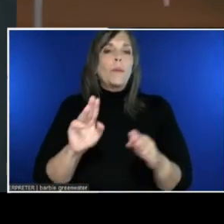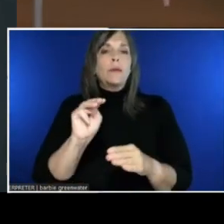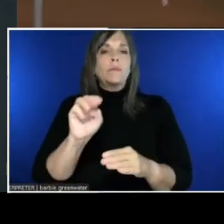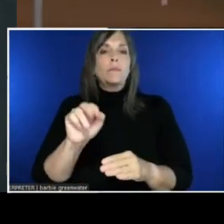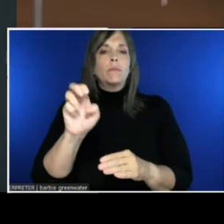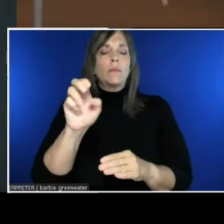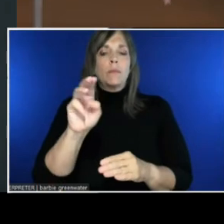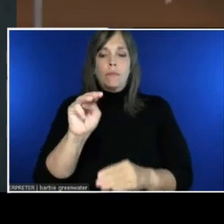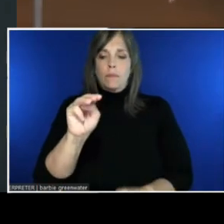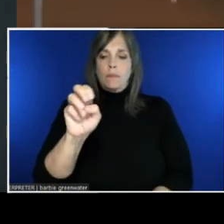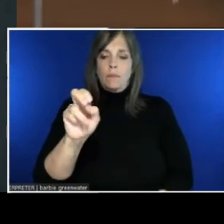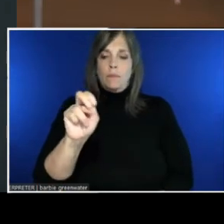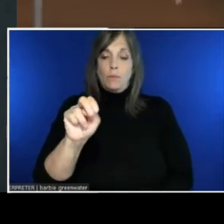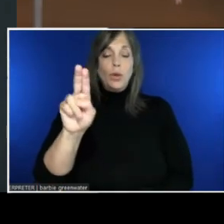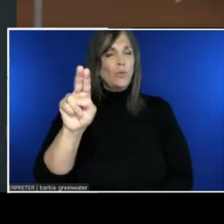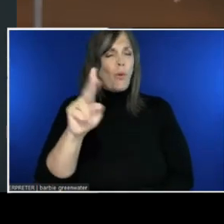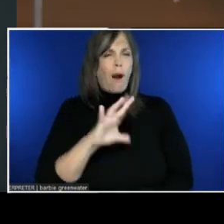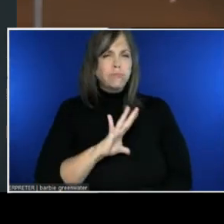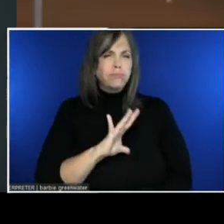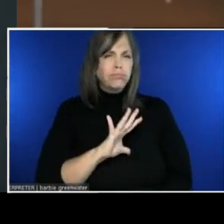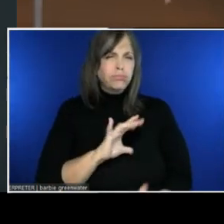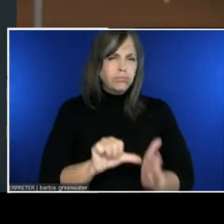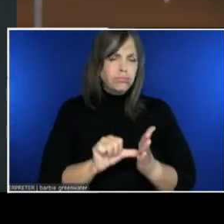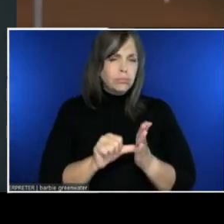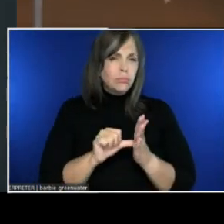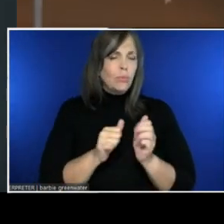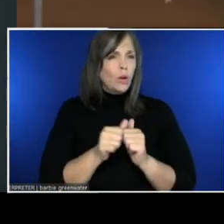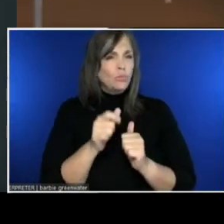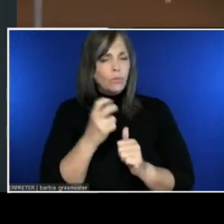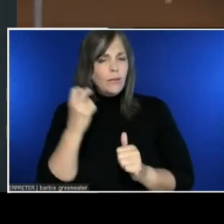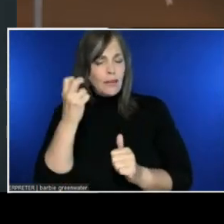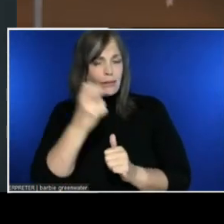And I'd like to demo you some of the features we're not using in AltSpace.